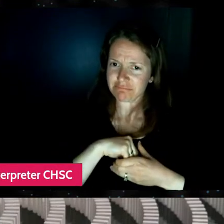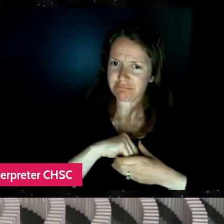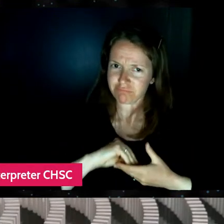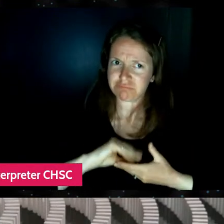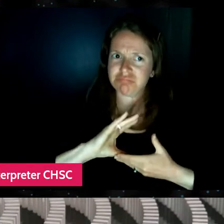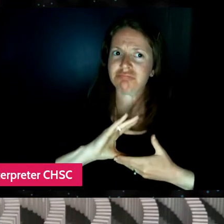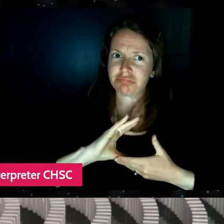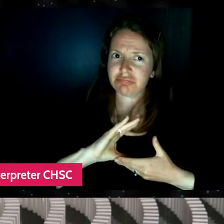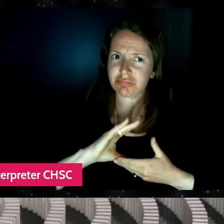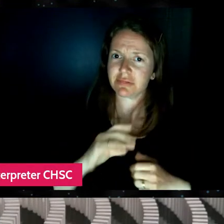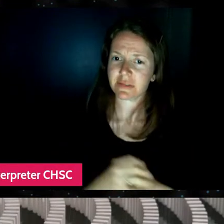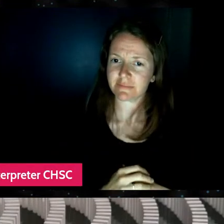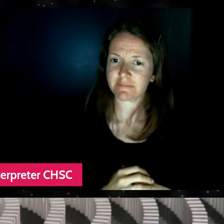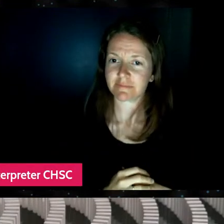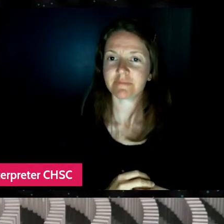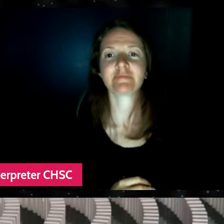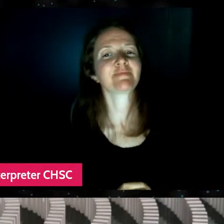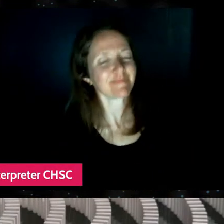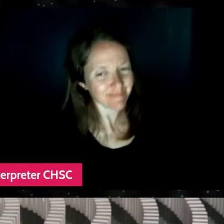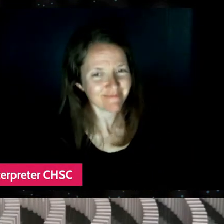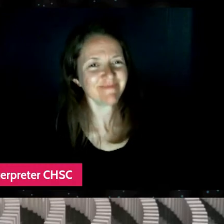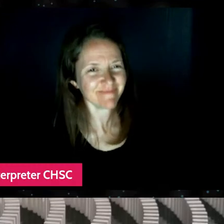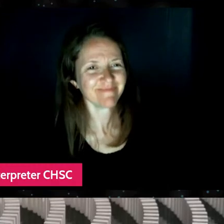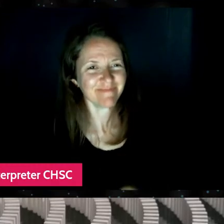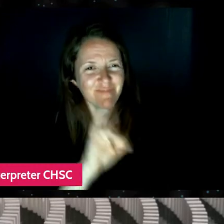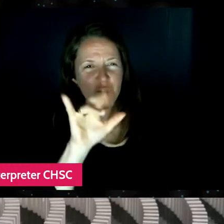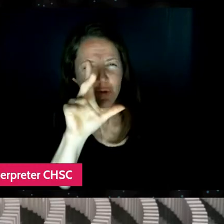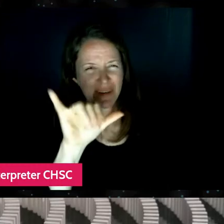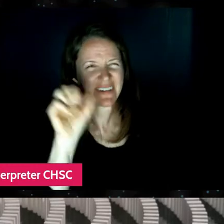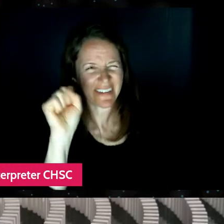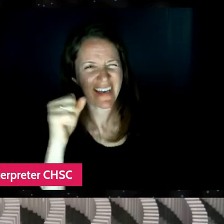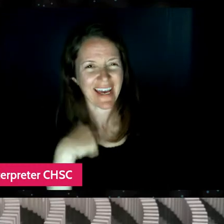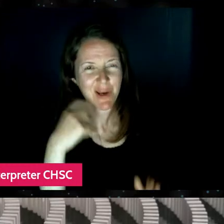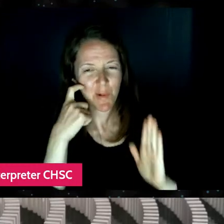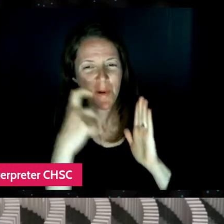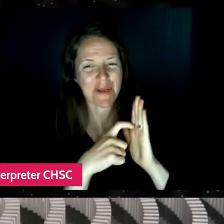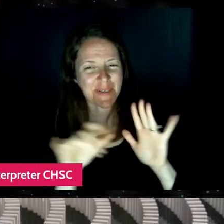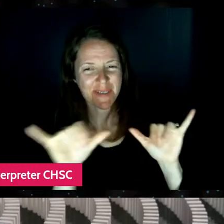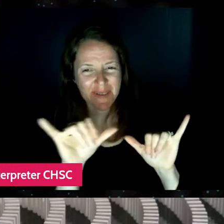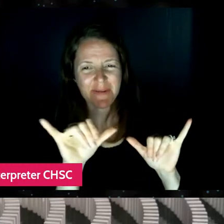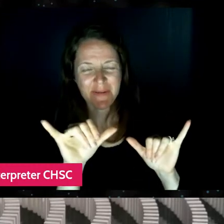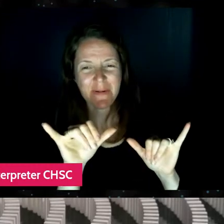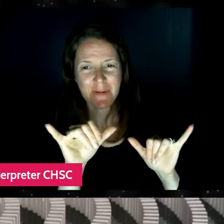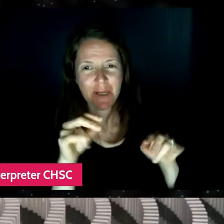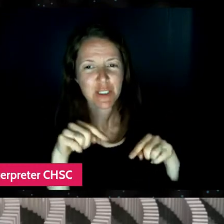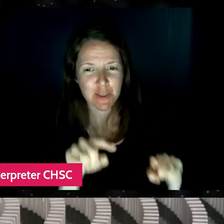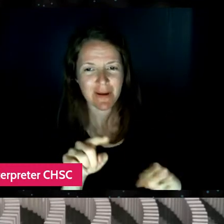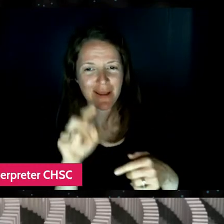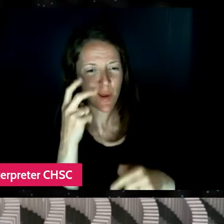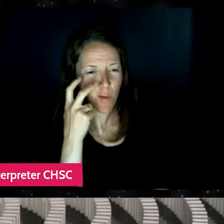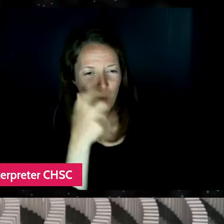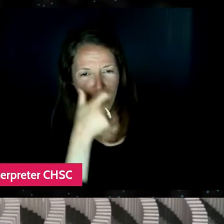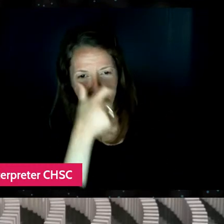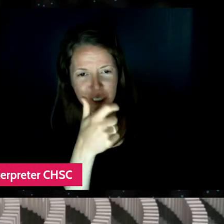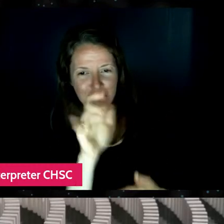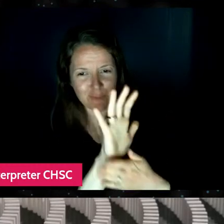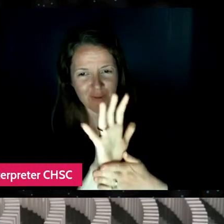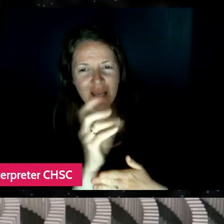Yeah, as a viewer, you definitely saw that. And there's a couple pieces of that that I wanna talk about a little bit later on.